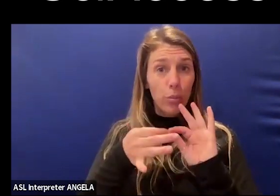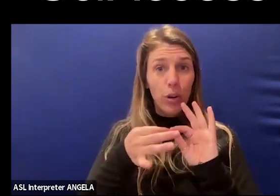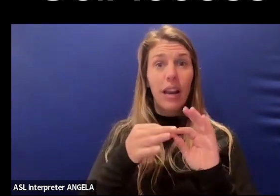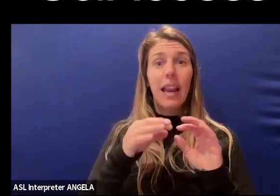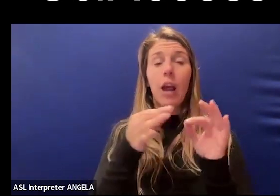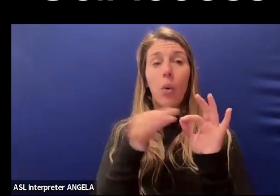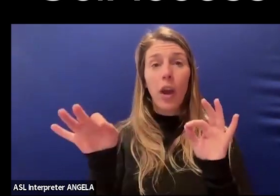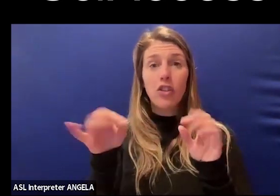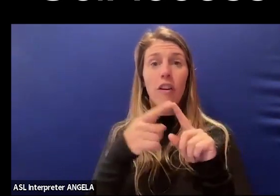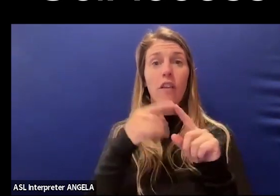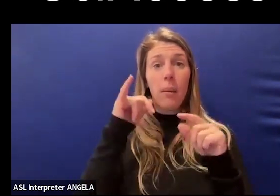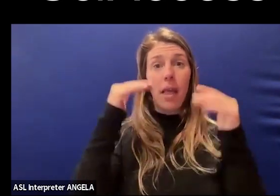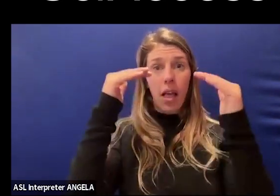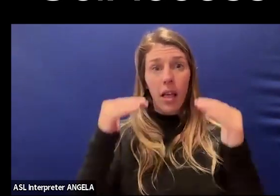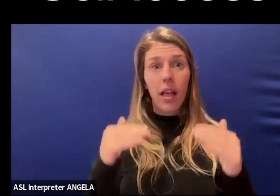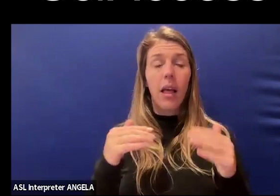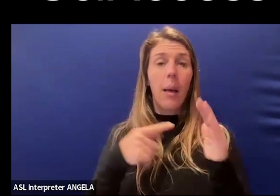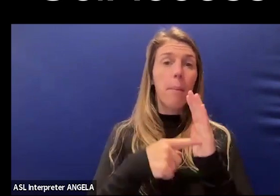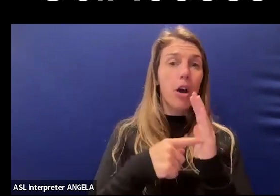from a hierarchical linear model or some of these different things,